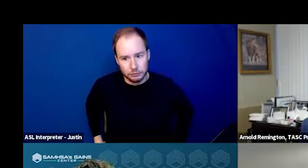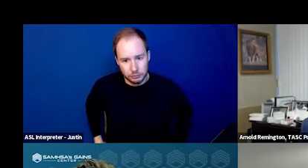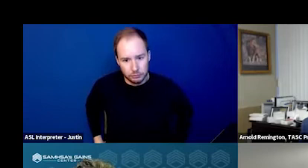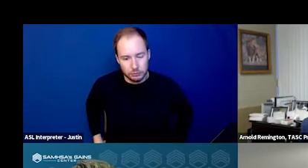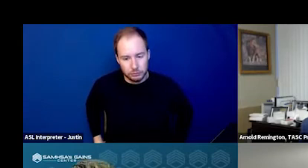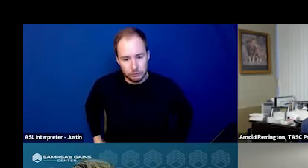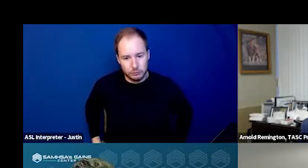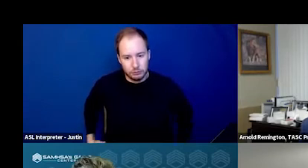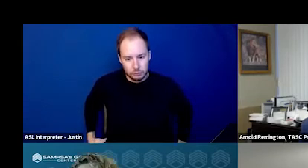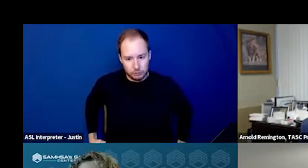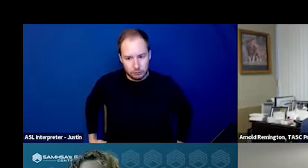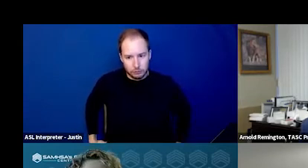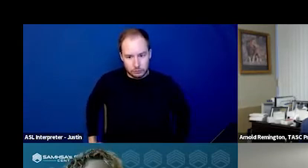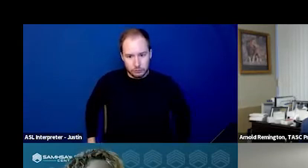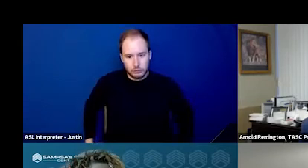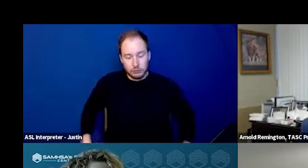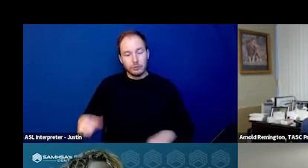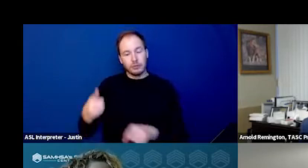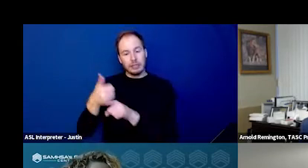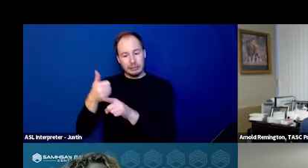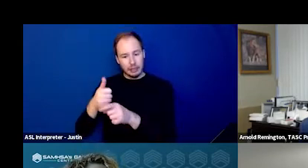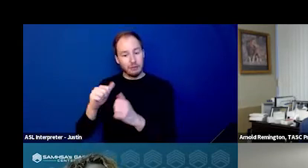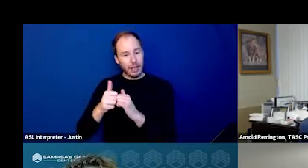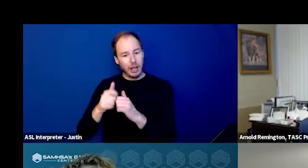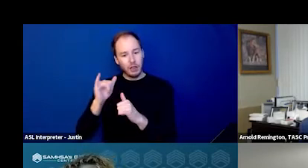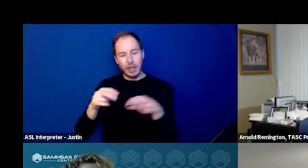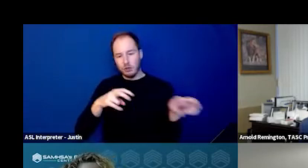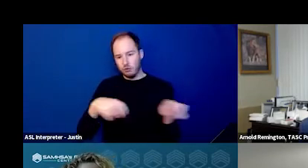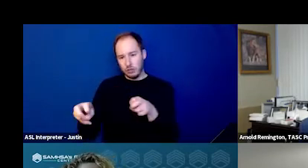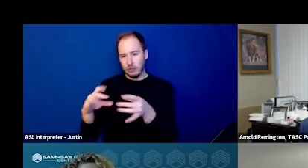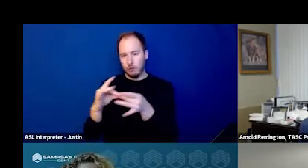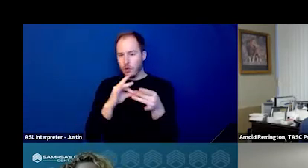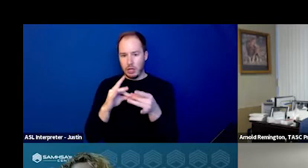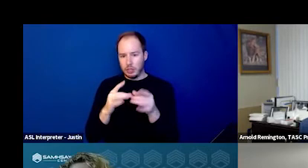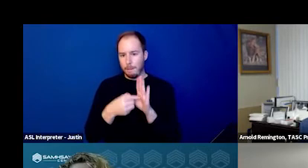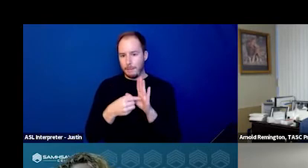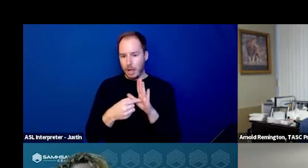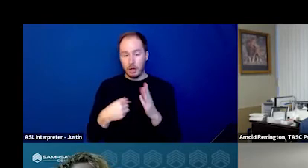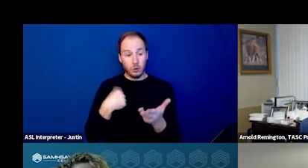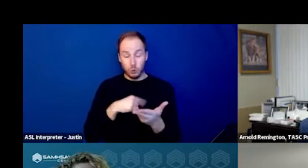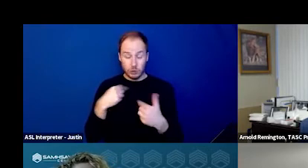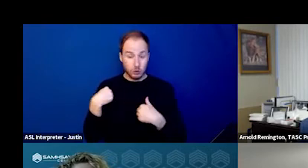through the transitional relationship model, and thus far, we're really excited.